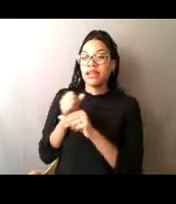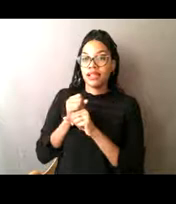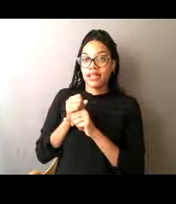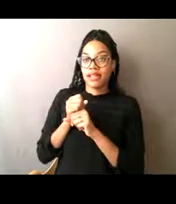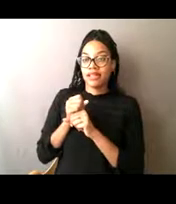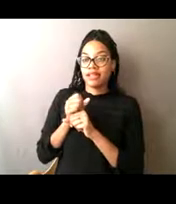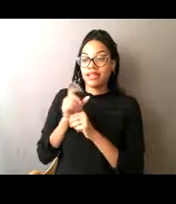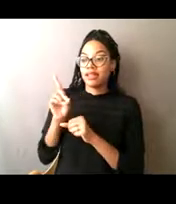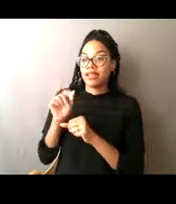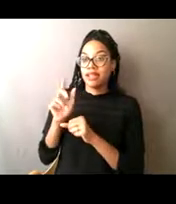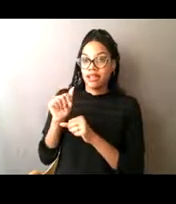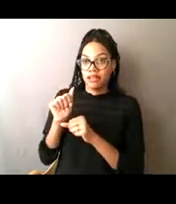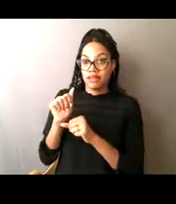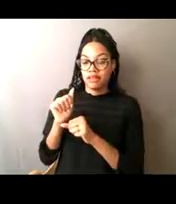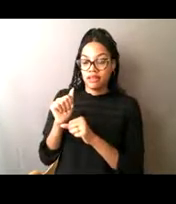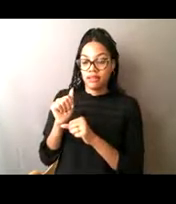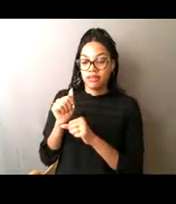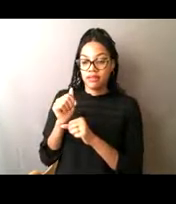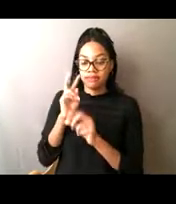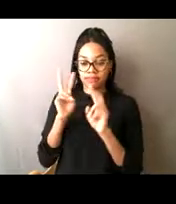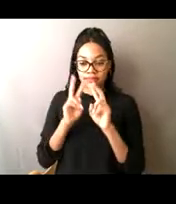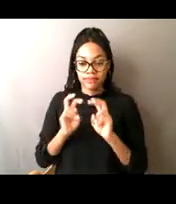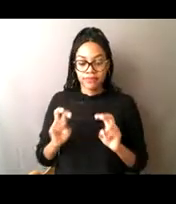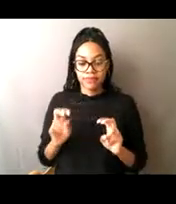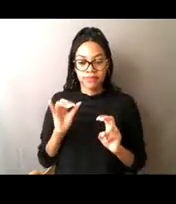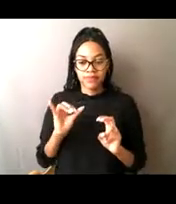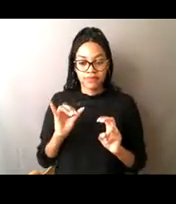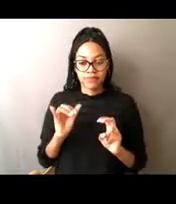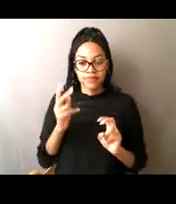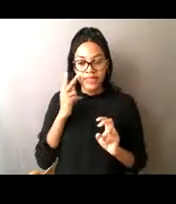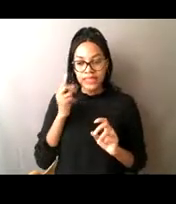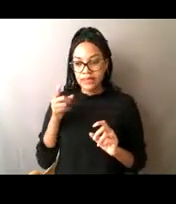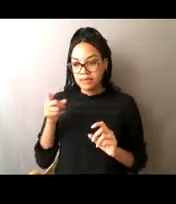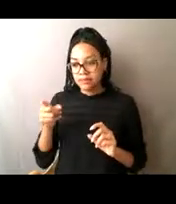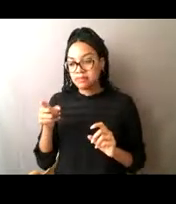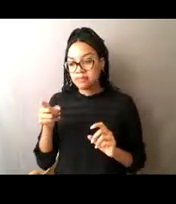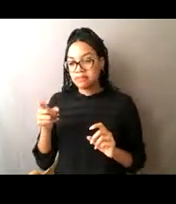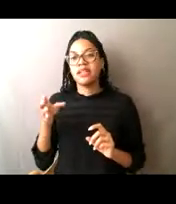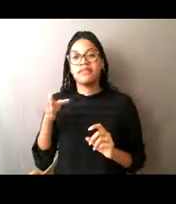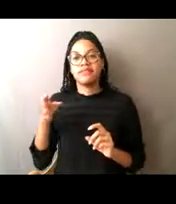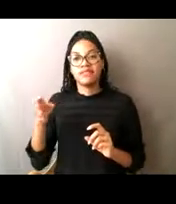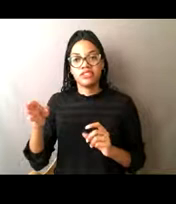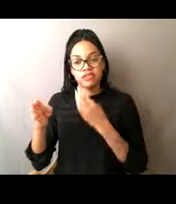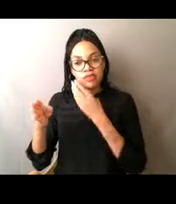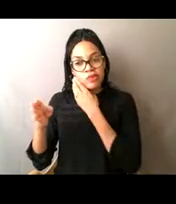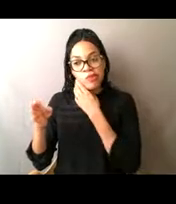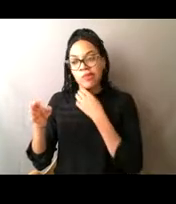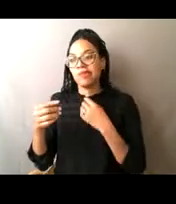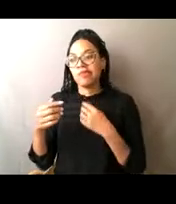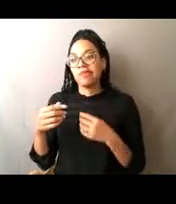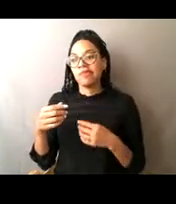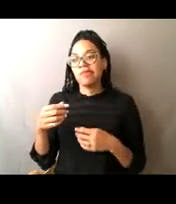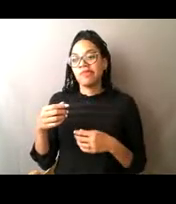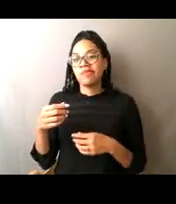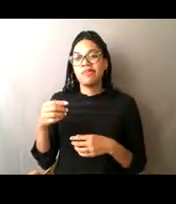how much of, let's say a halibut population, or how much of a black cod population